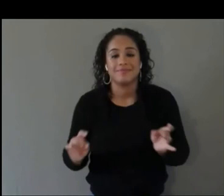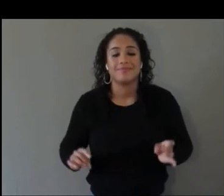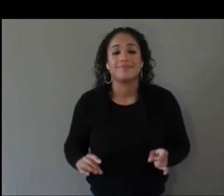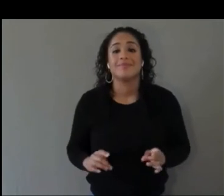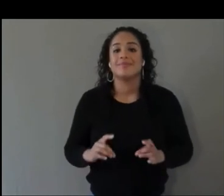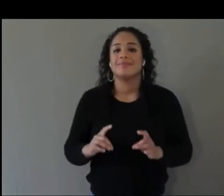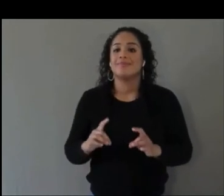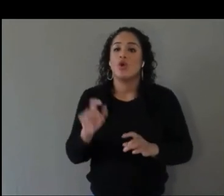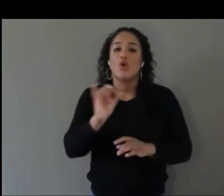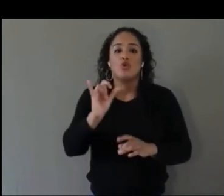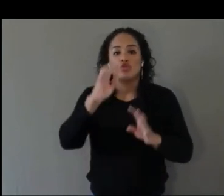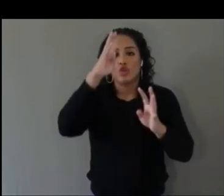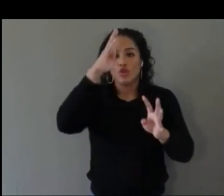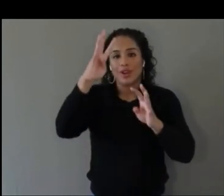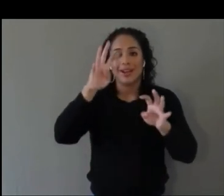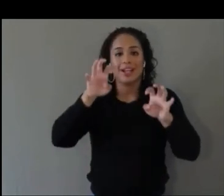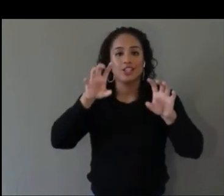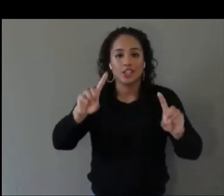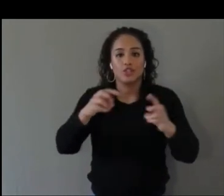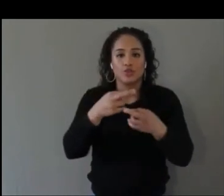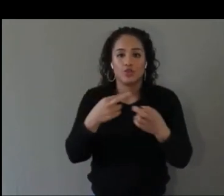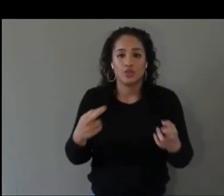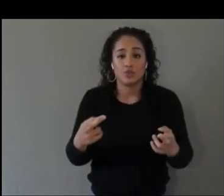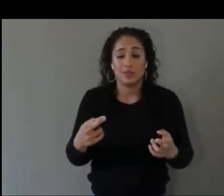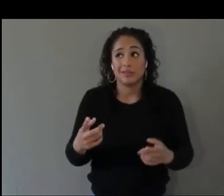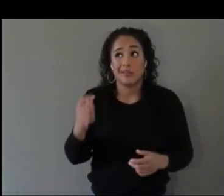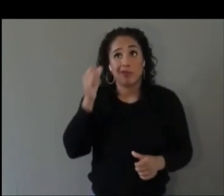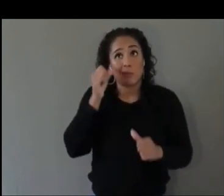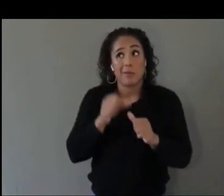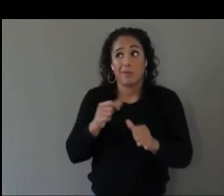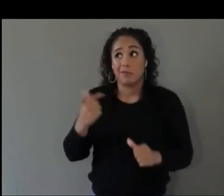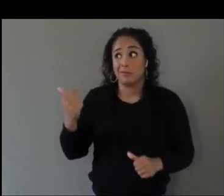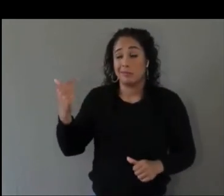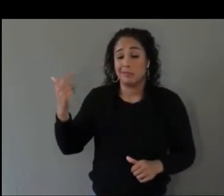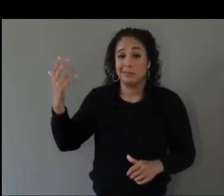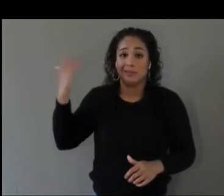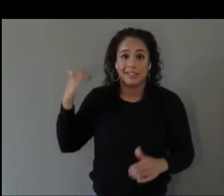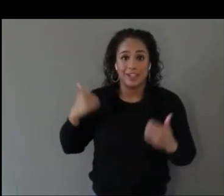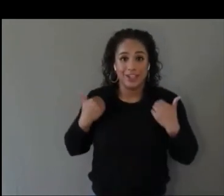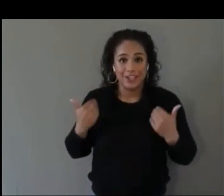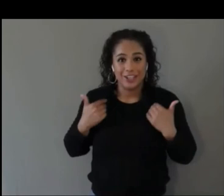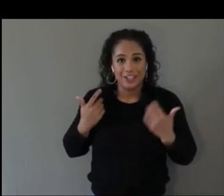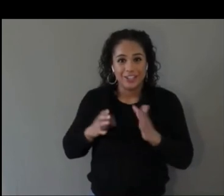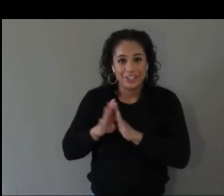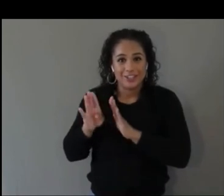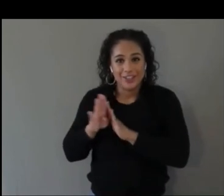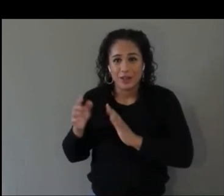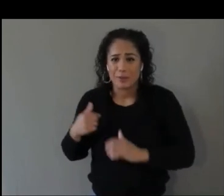For me, when I was a young developer, I lived off Youtube videos and walkthroughs from other developers